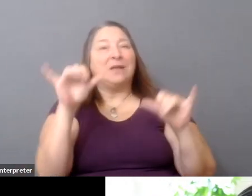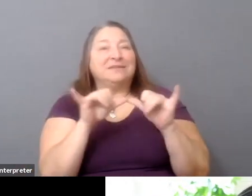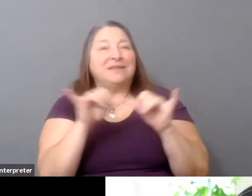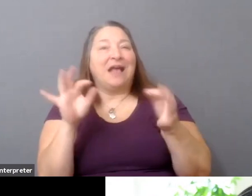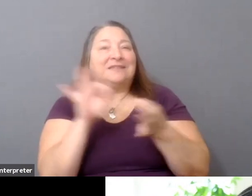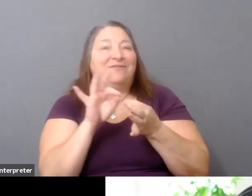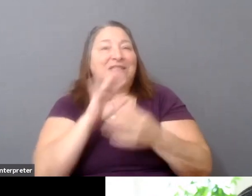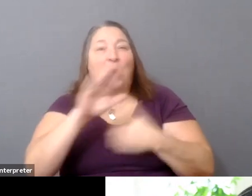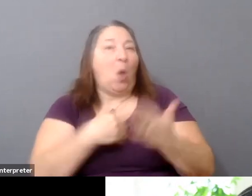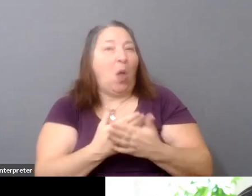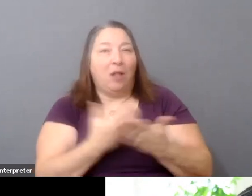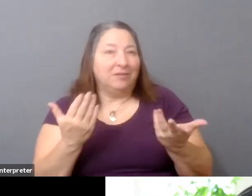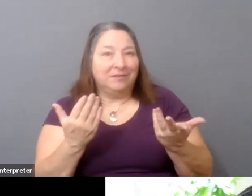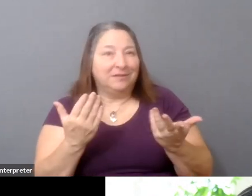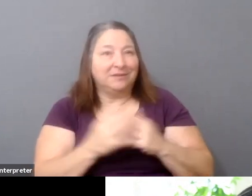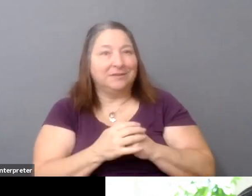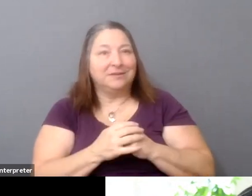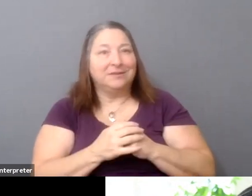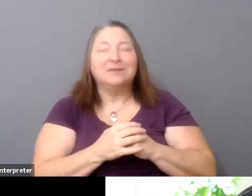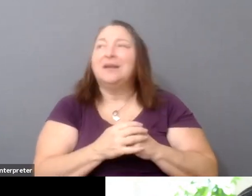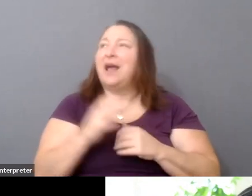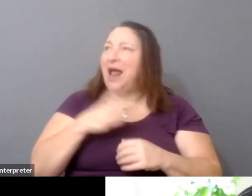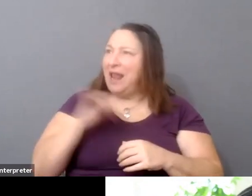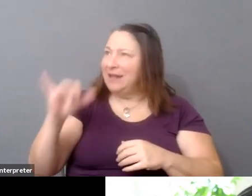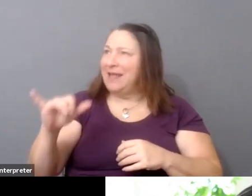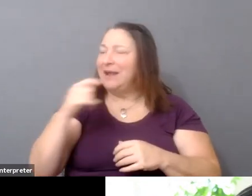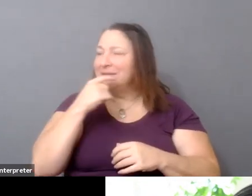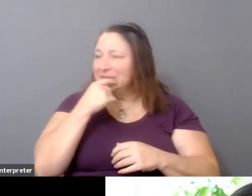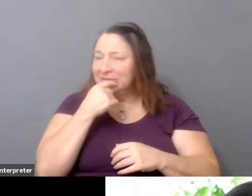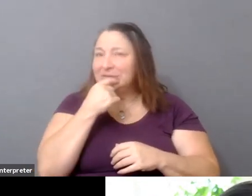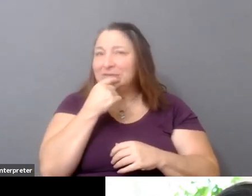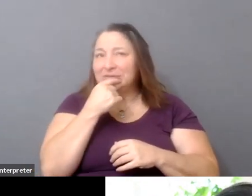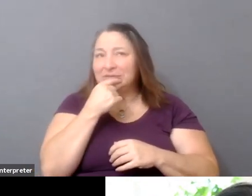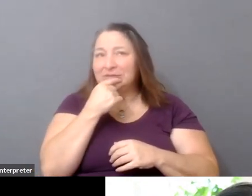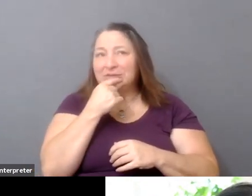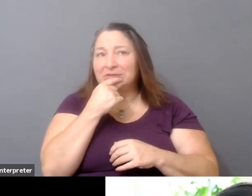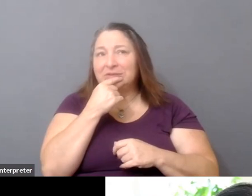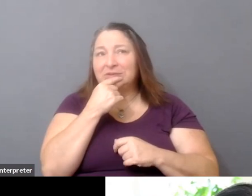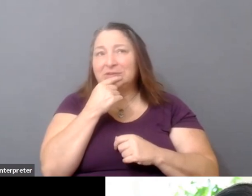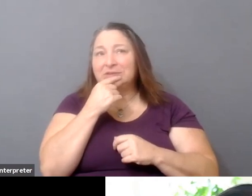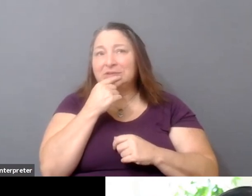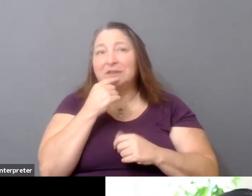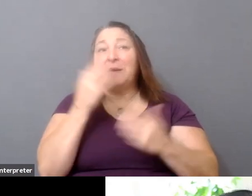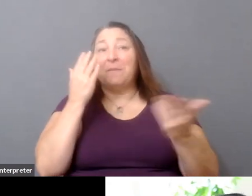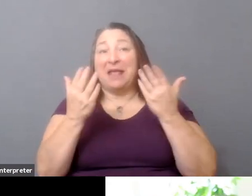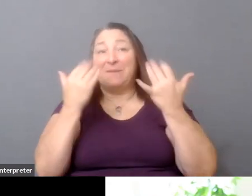Yeah, and I like the-- I like your thinking around that. I mean, I'd like to-- maybe this is a good time, you know,